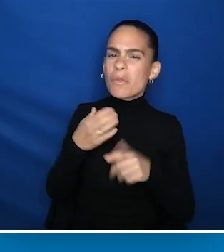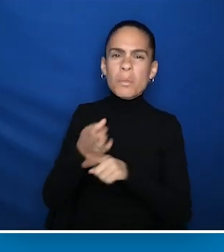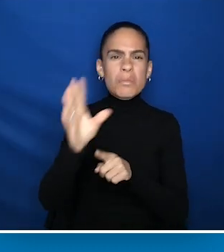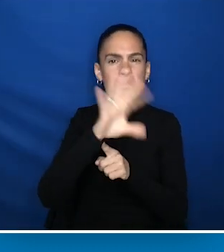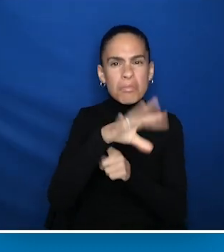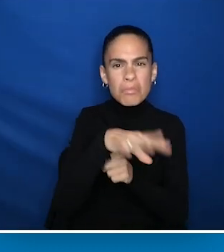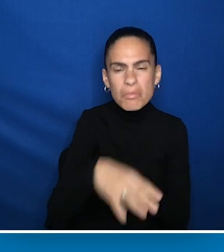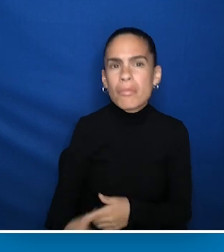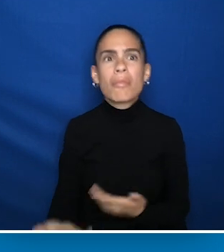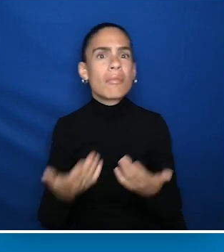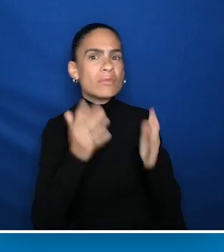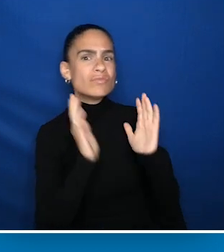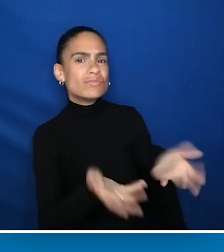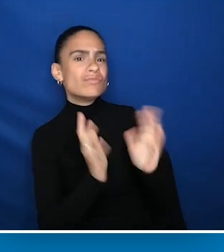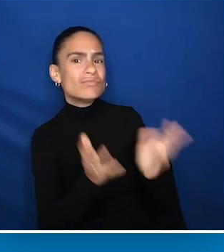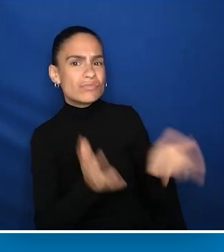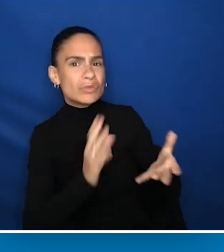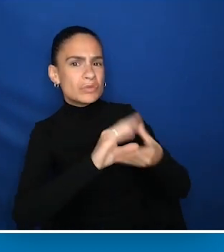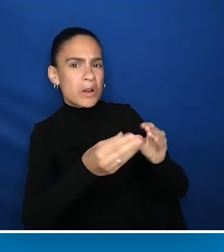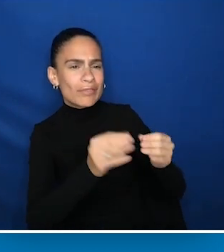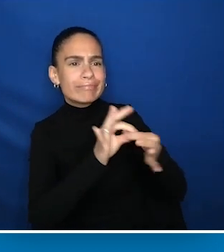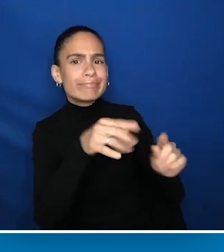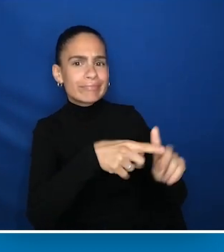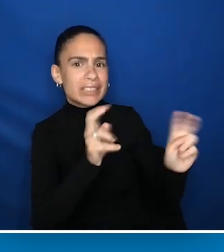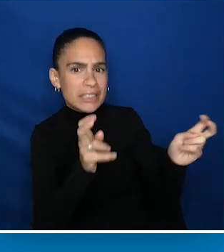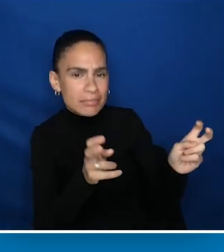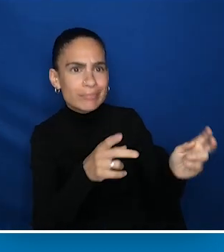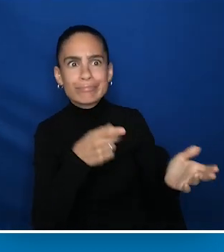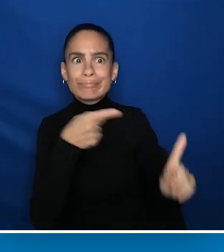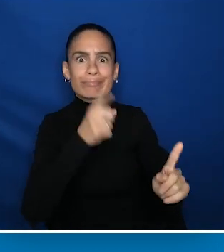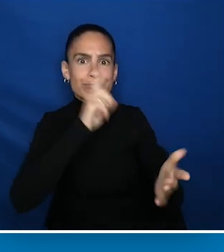Are we going to talk with them and hear their stories about the topic or the research question?